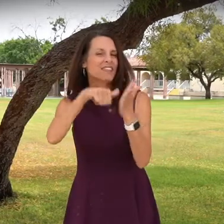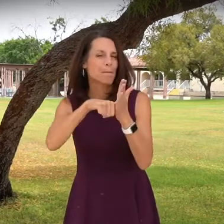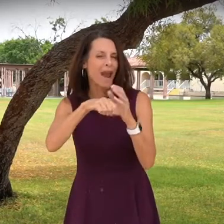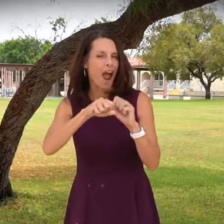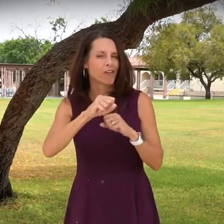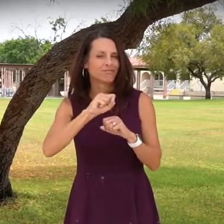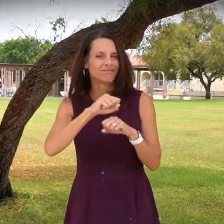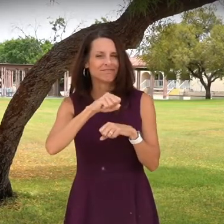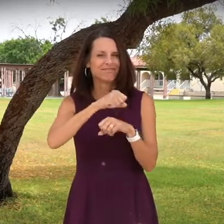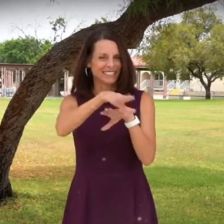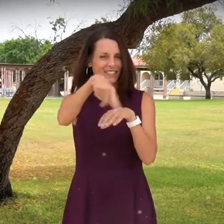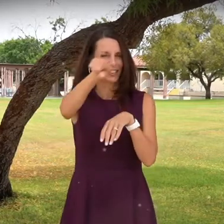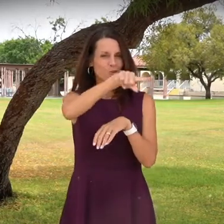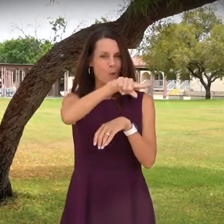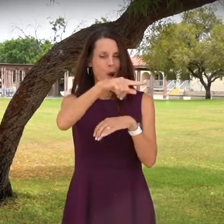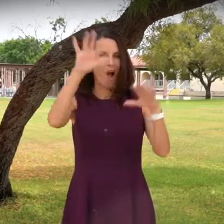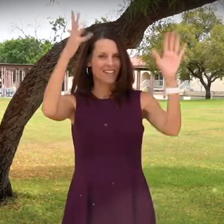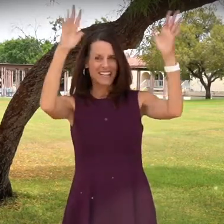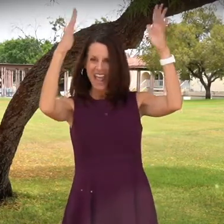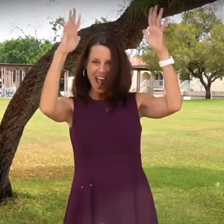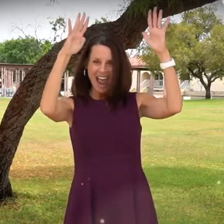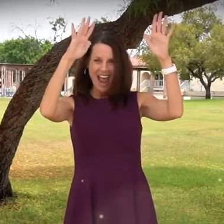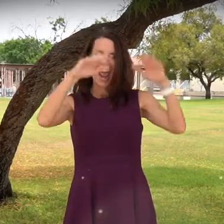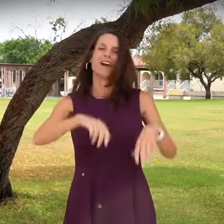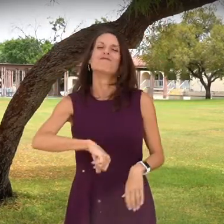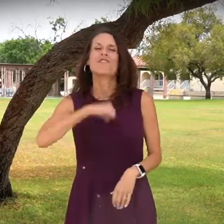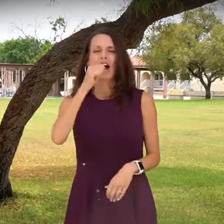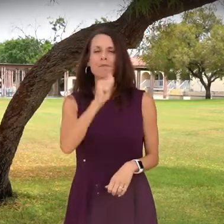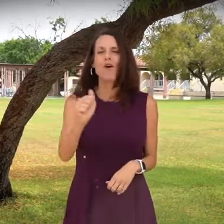THESE WILL BE MAILED OUT TO YOU ALL I'M PROUD OF YOU